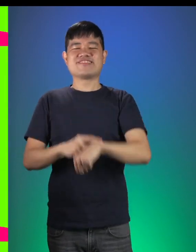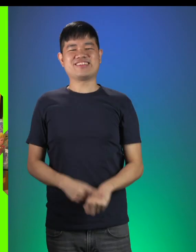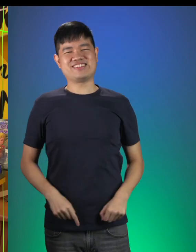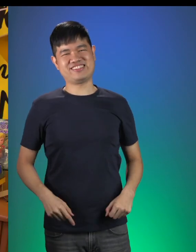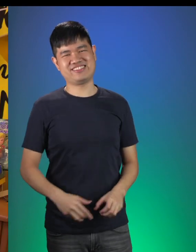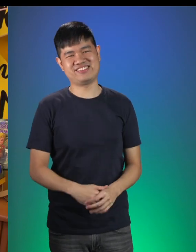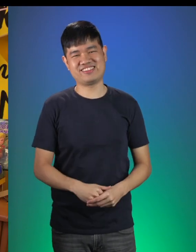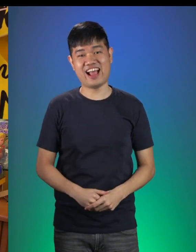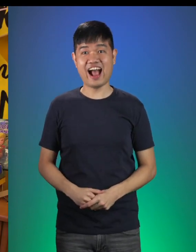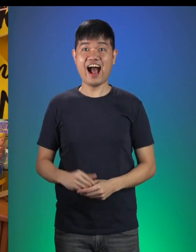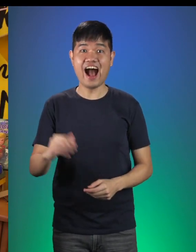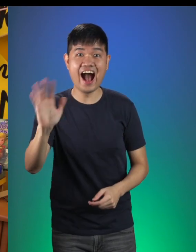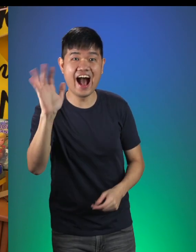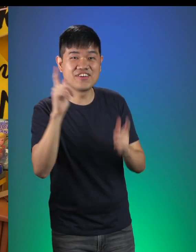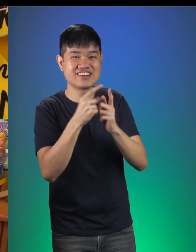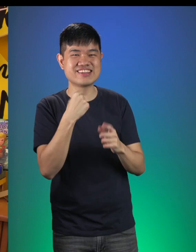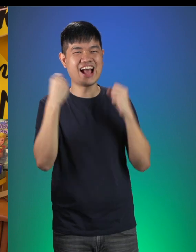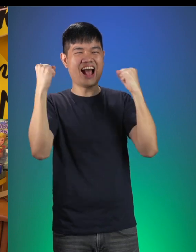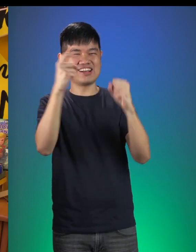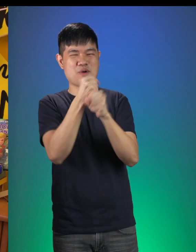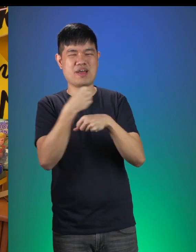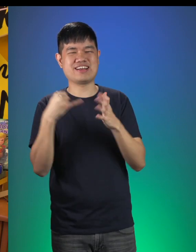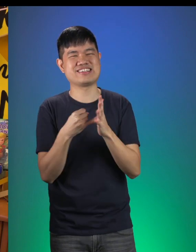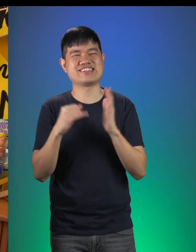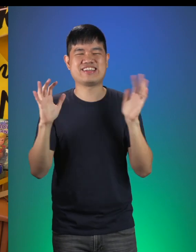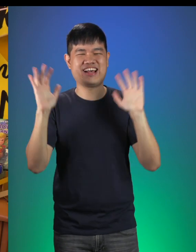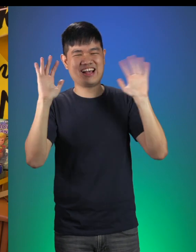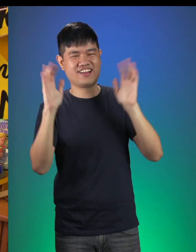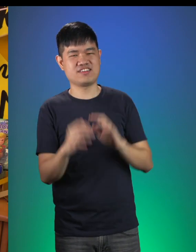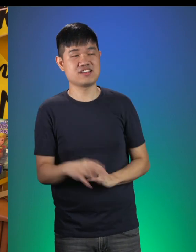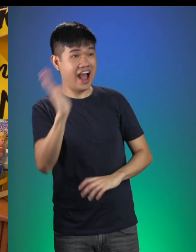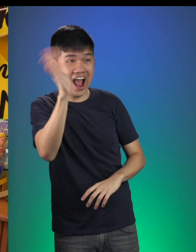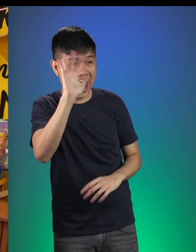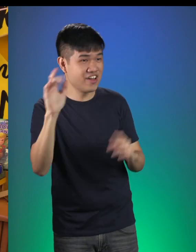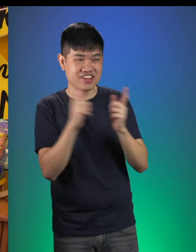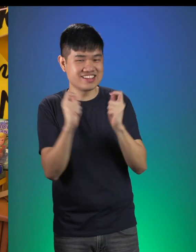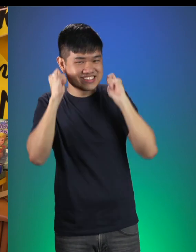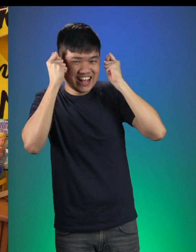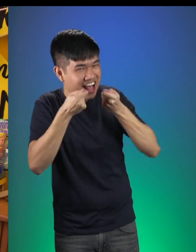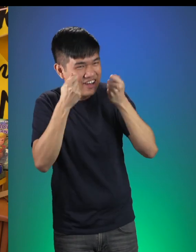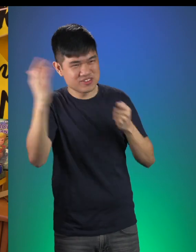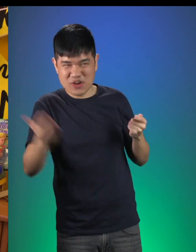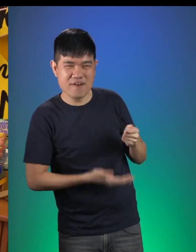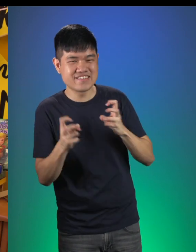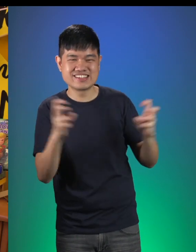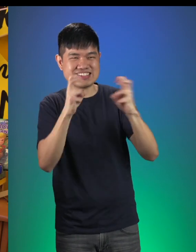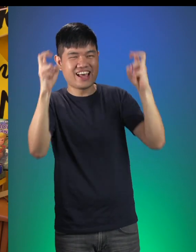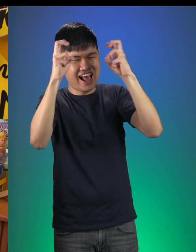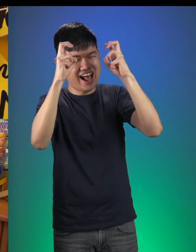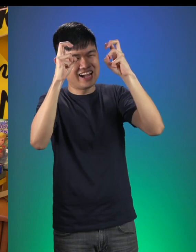Queen: Little Red! You made it! King: Hello Little Red! Welcome to our Castle!